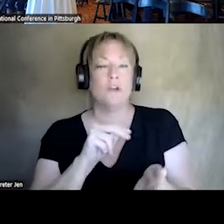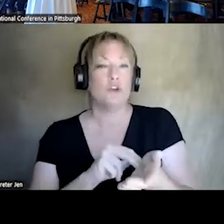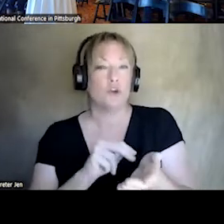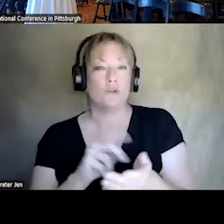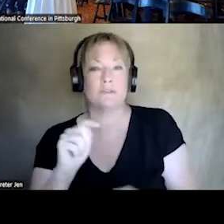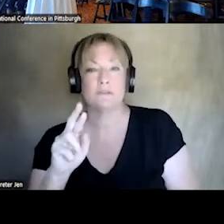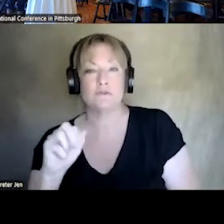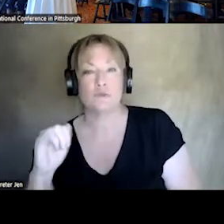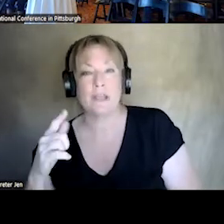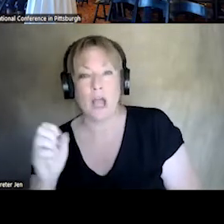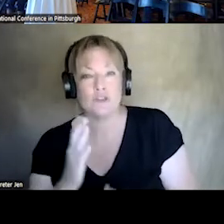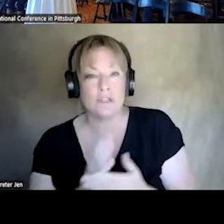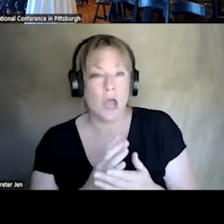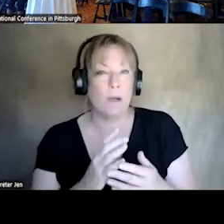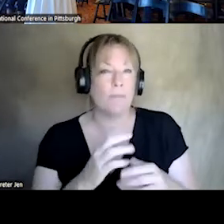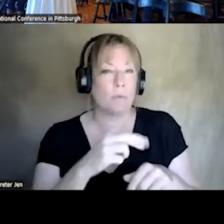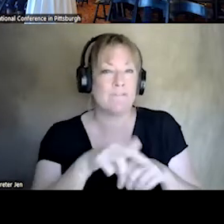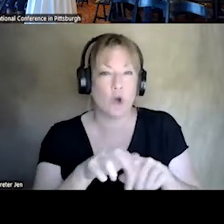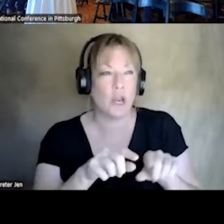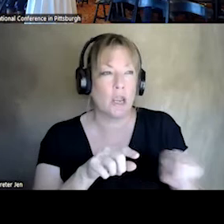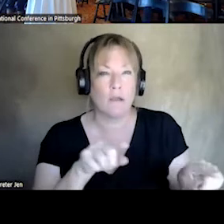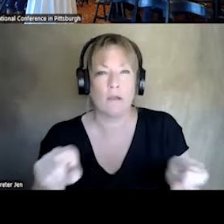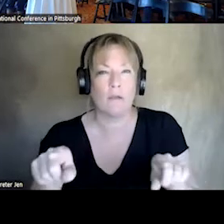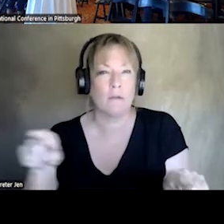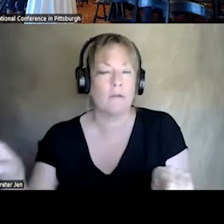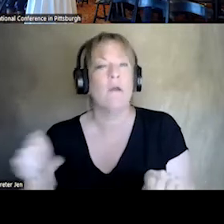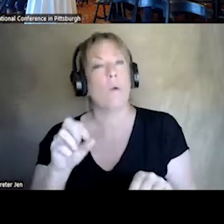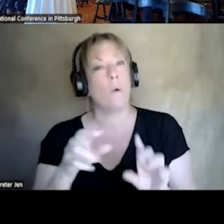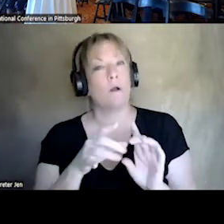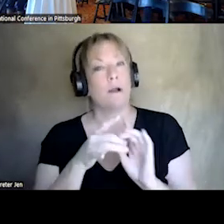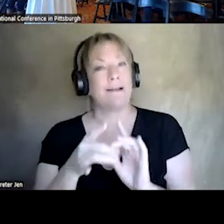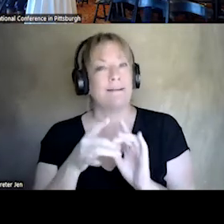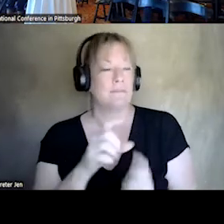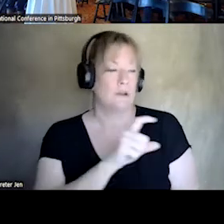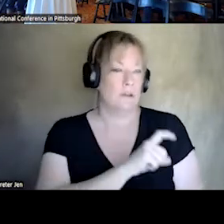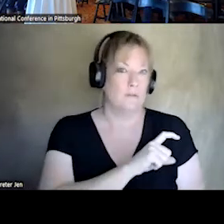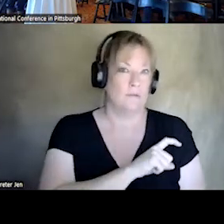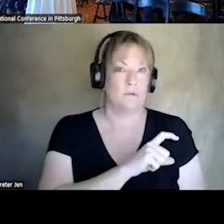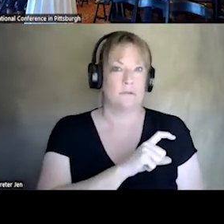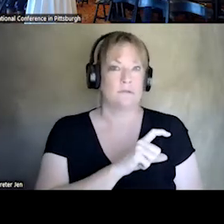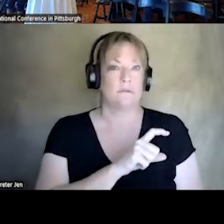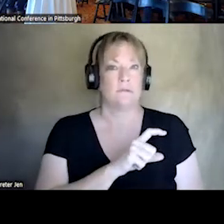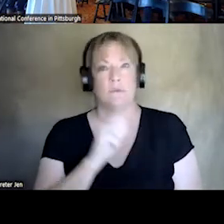SOME ARE ALSO COLLABORATING WHERE THERE IS LAW ENFORCEMENT, NOT LAW ENFORCEMENT, FAITH BASED